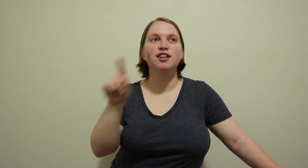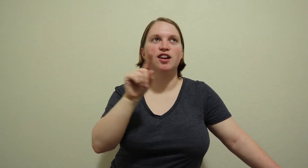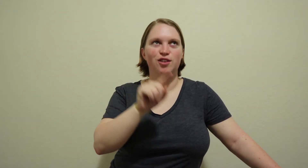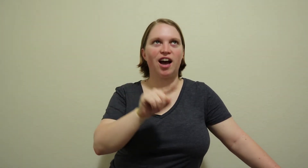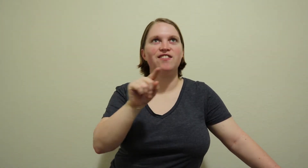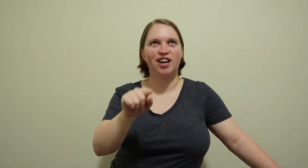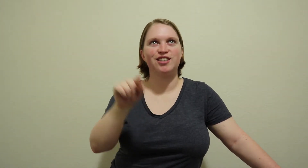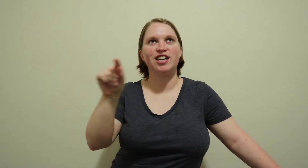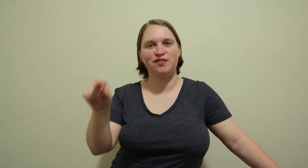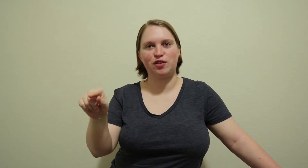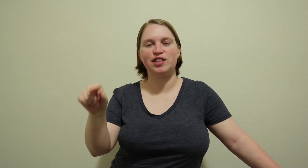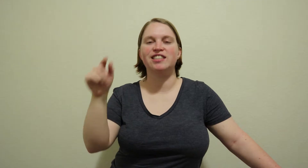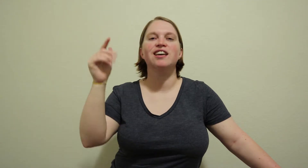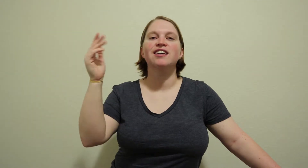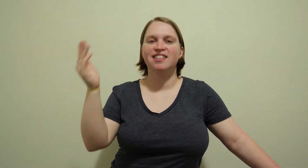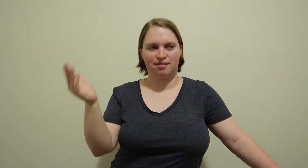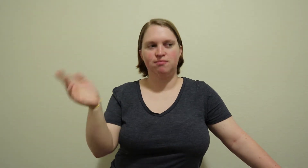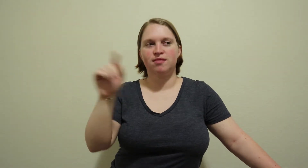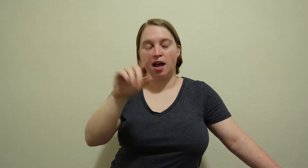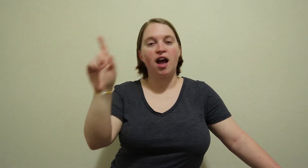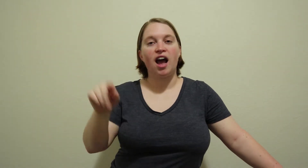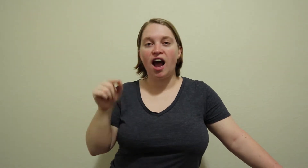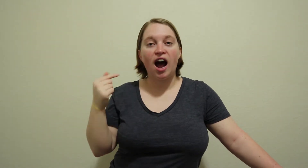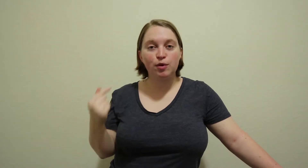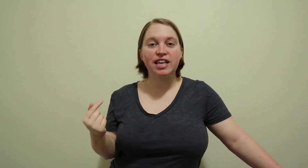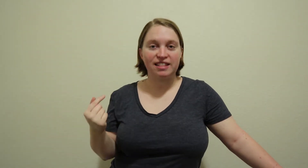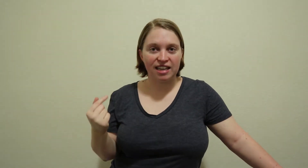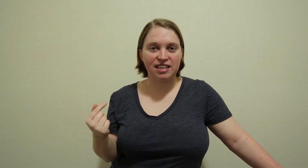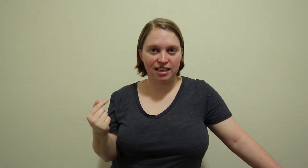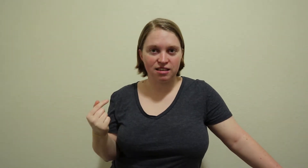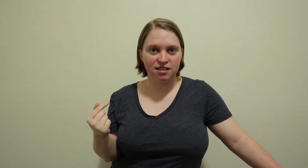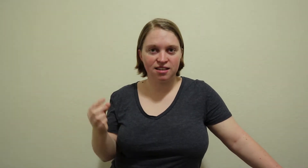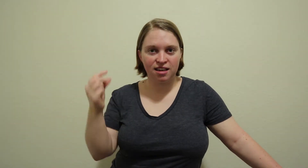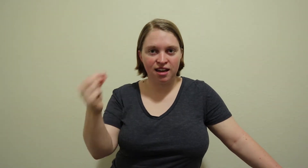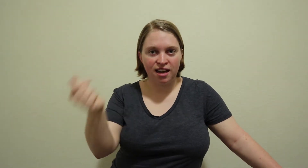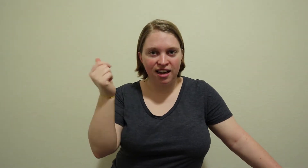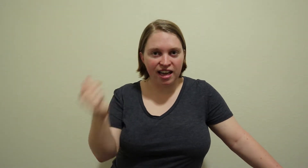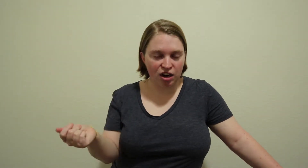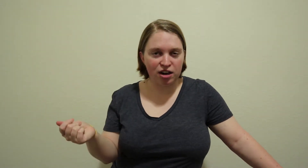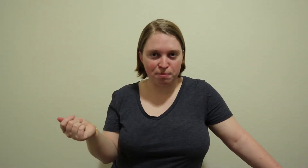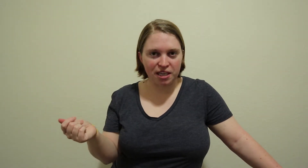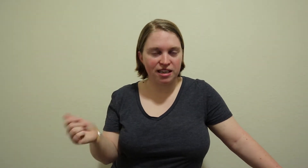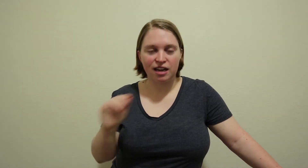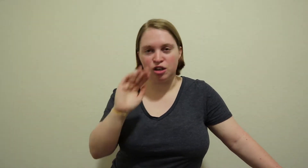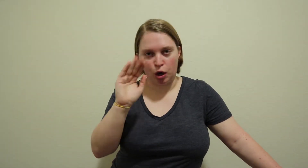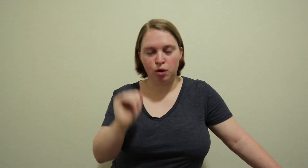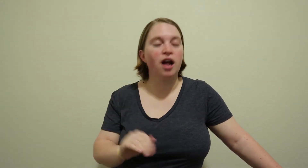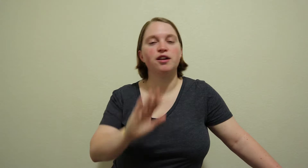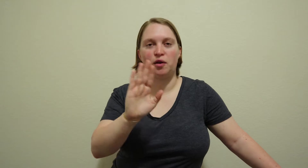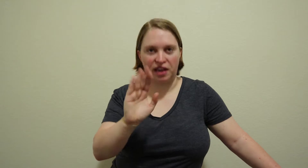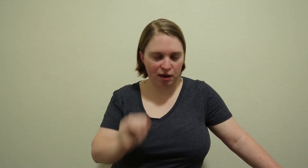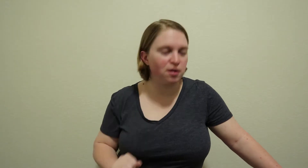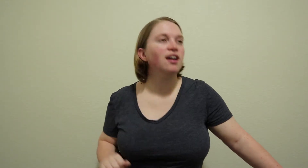driving under influence, I would get that ticket :snap: in a heartbeat, yeah, no, no thank you